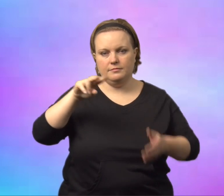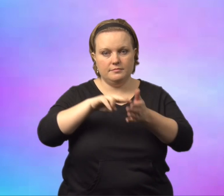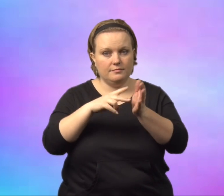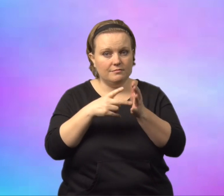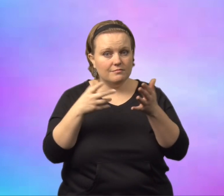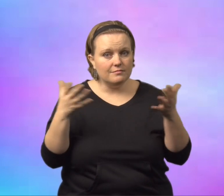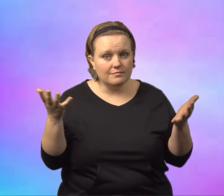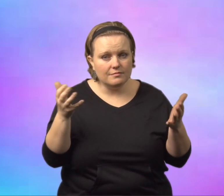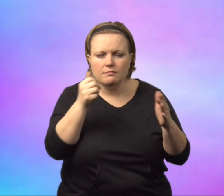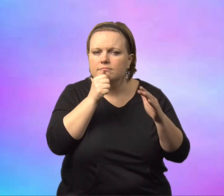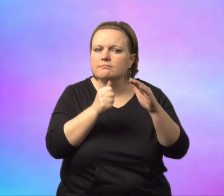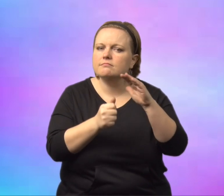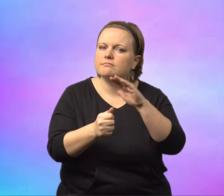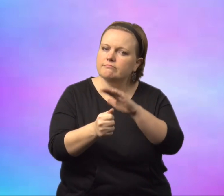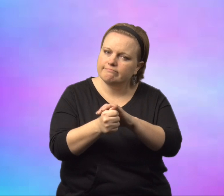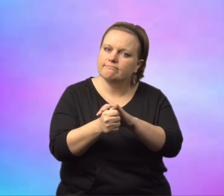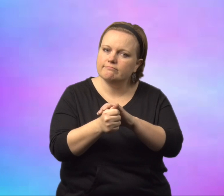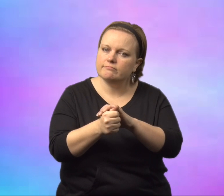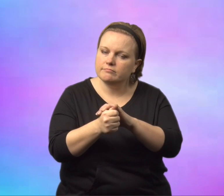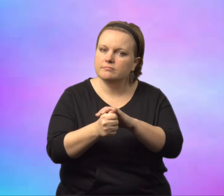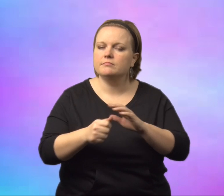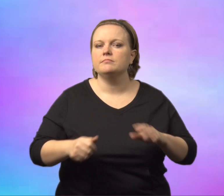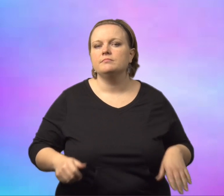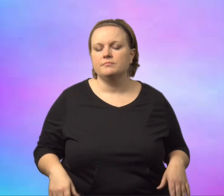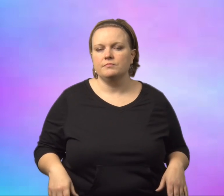Concealed. Concealed means to be hidden.